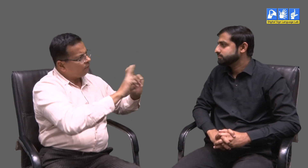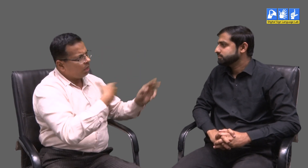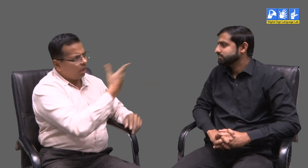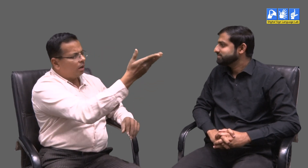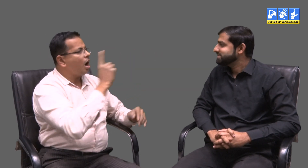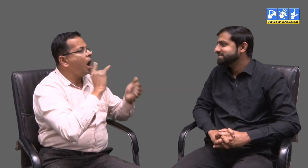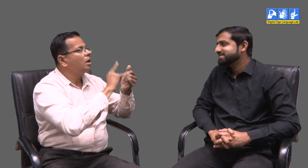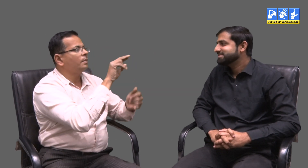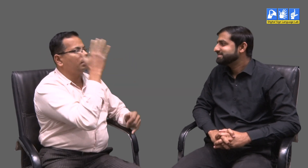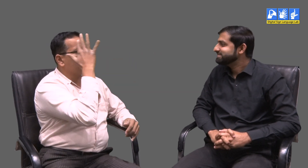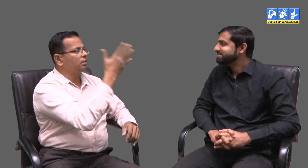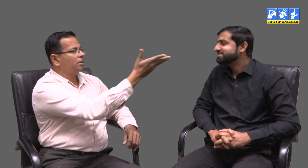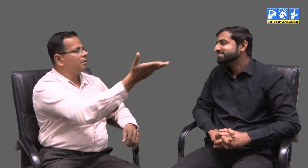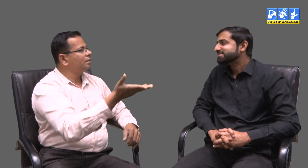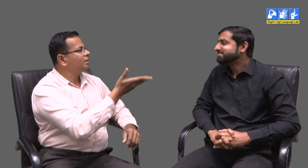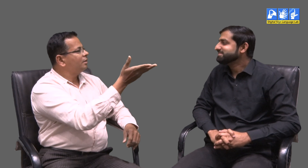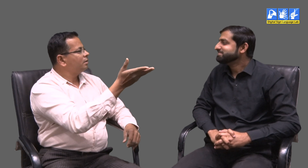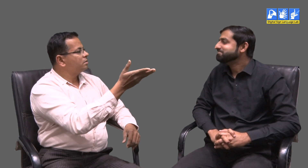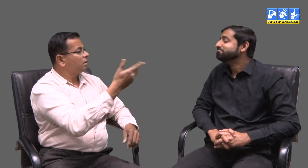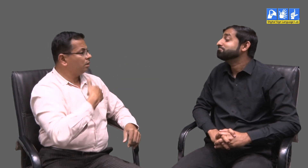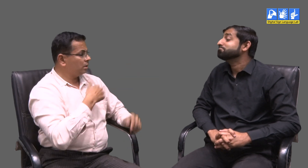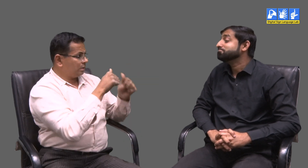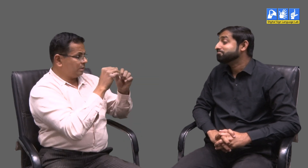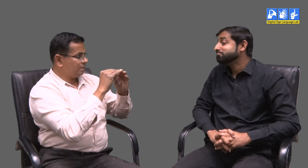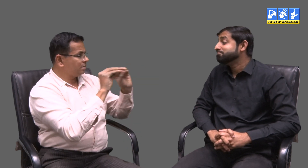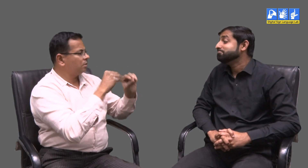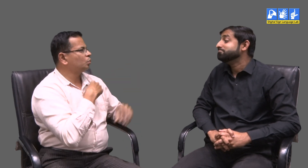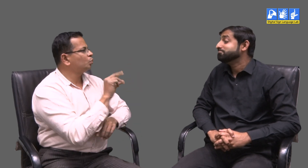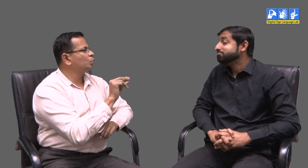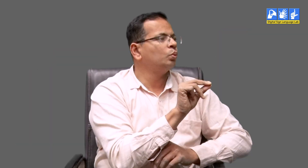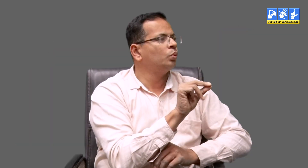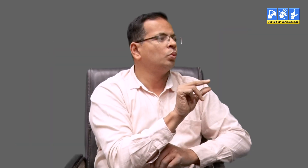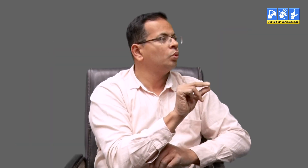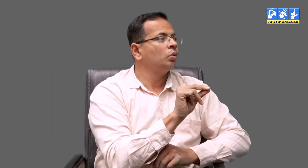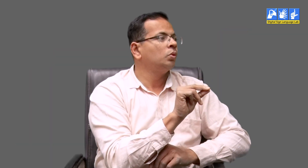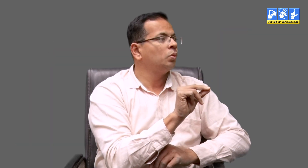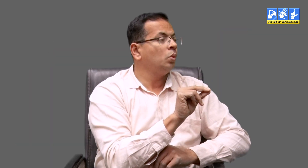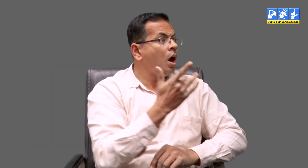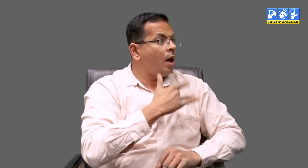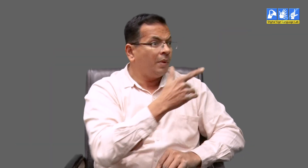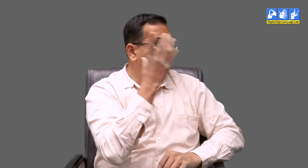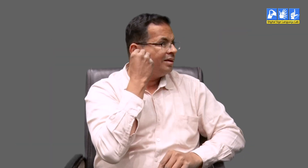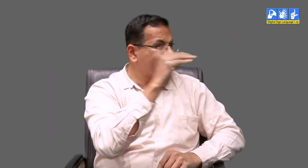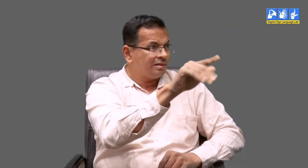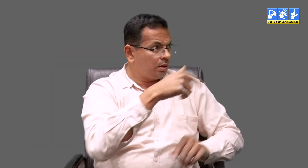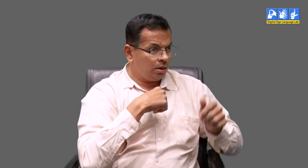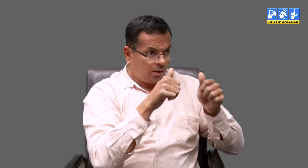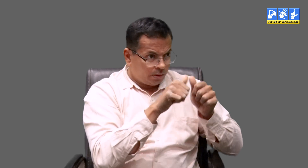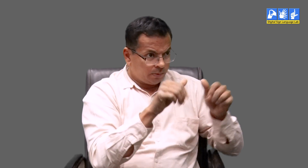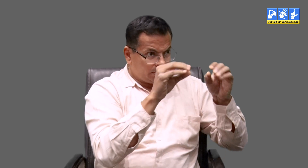There are so many people who don't know what this means. We should not even teach the manual alphabet.